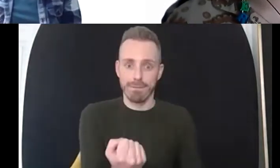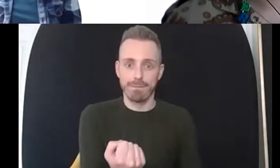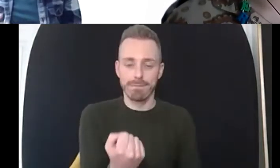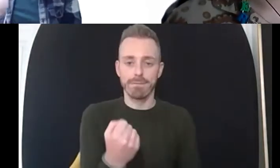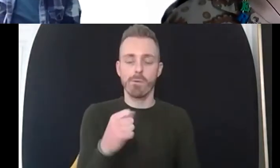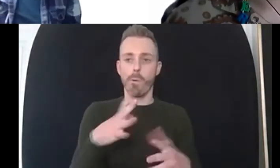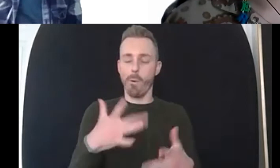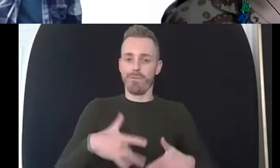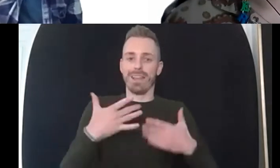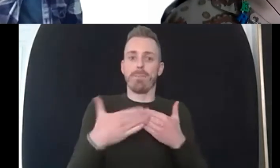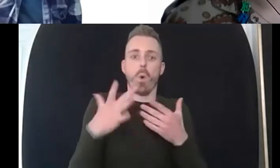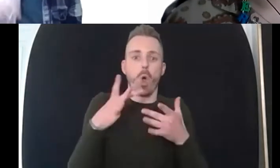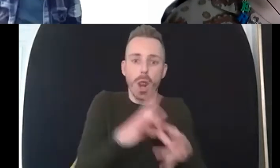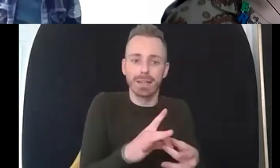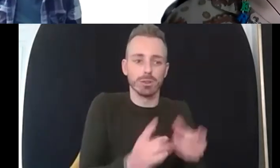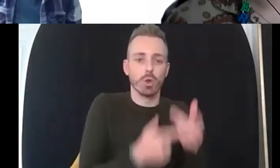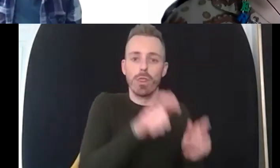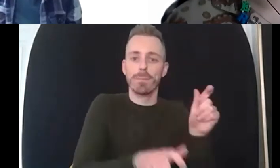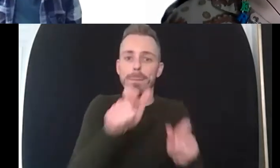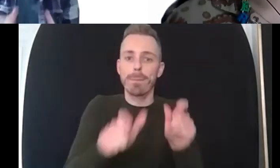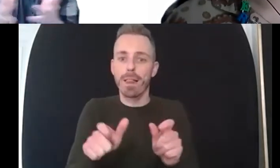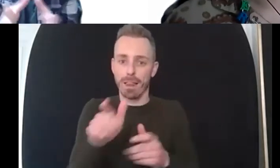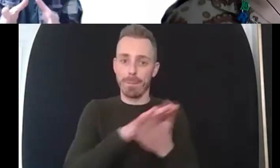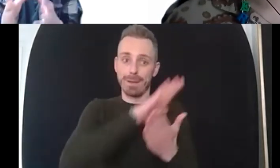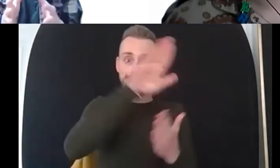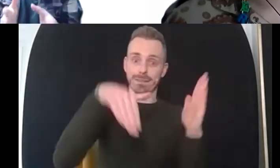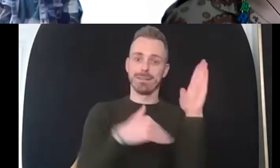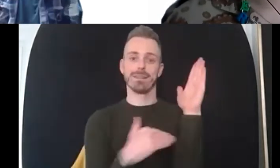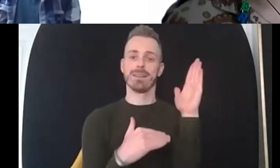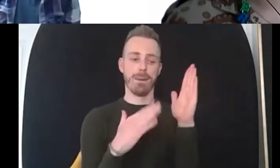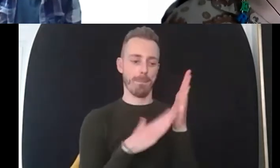um and then beyond that into self-actualization whatever that might look like for an individual